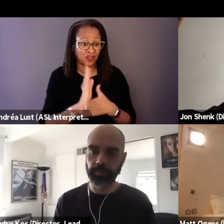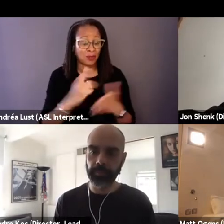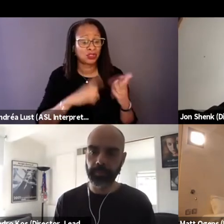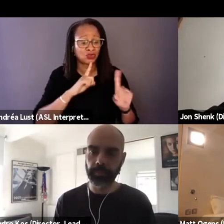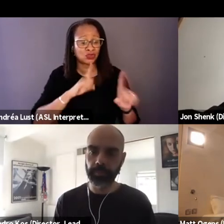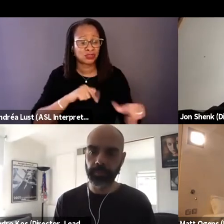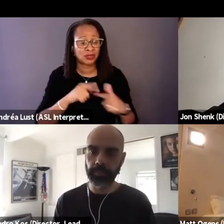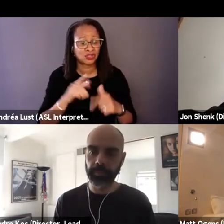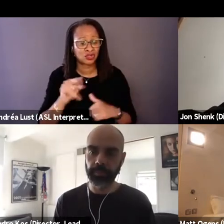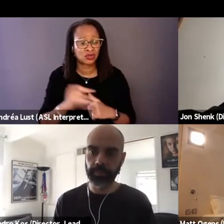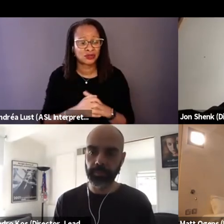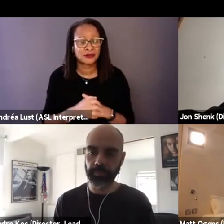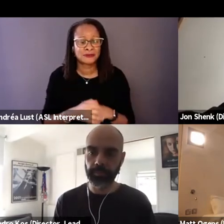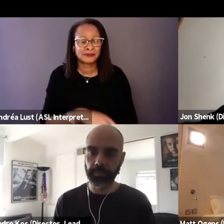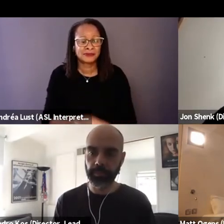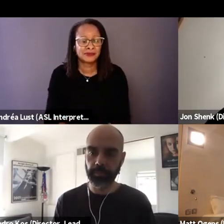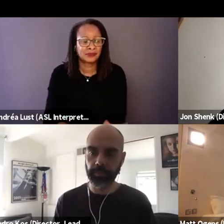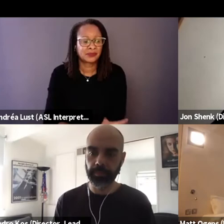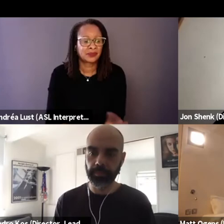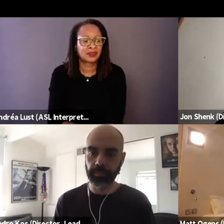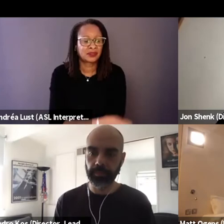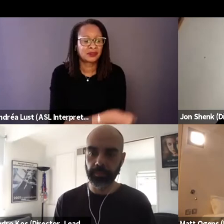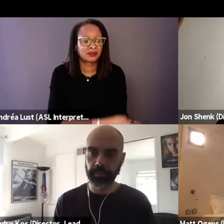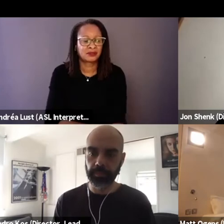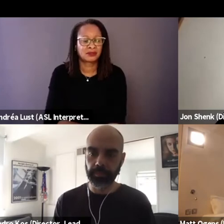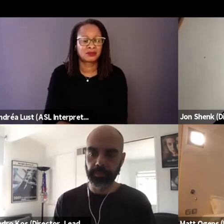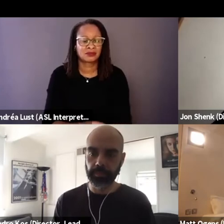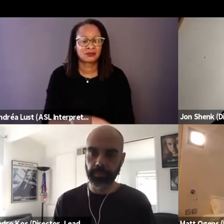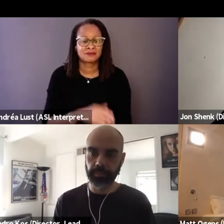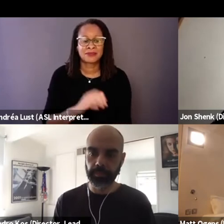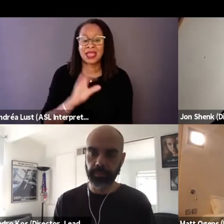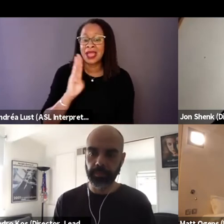Yeah, absolutely. And Jono and Benji our producers.